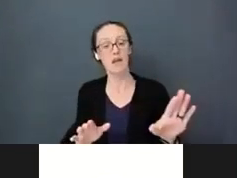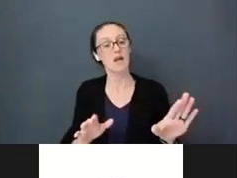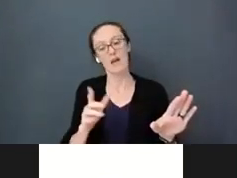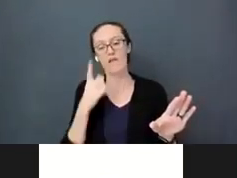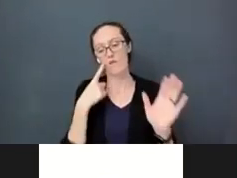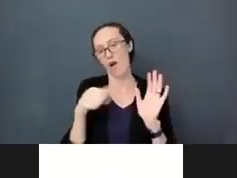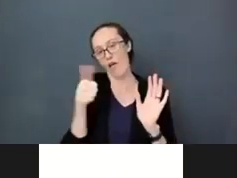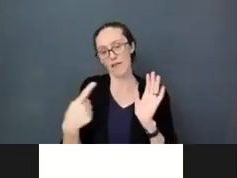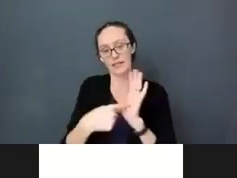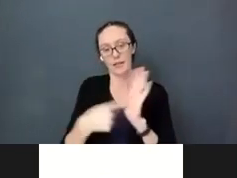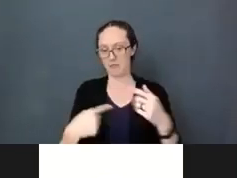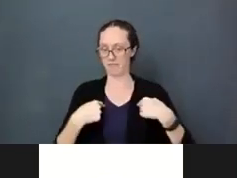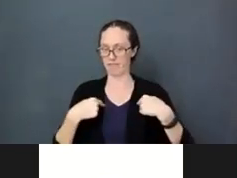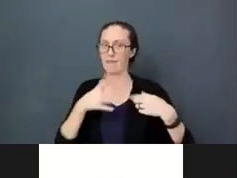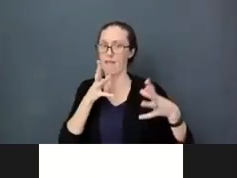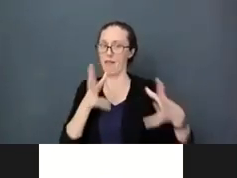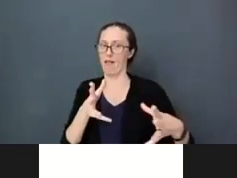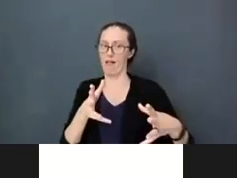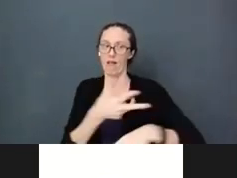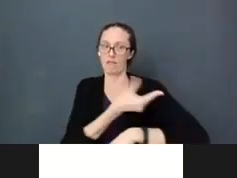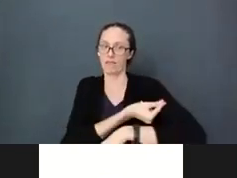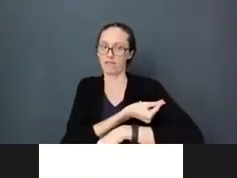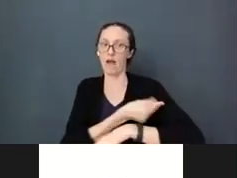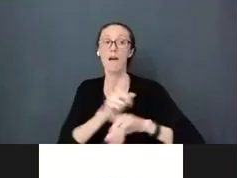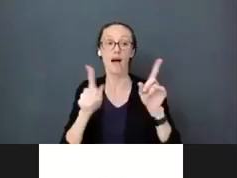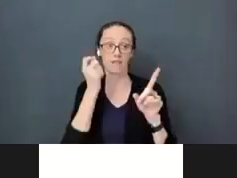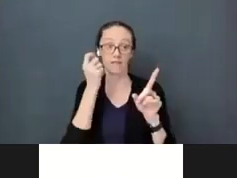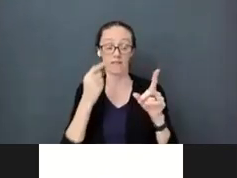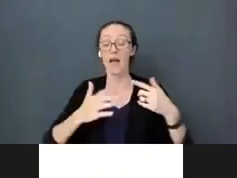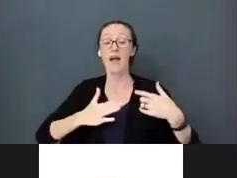my cortisol levels I went through the roof the day I was dragged in to get my vaccinate. I felt like